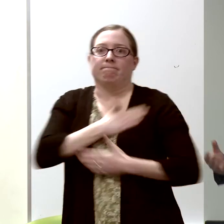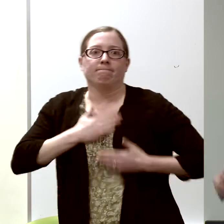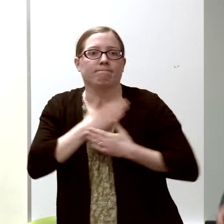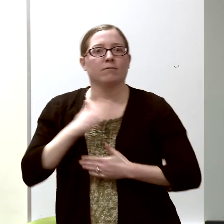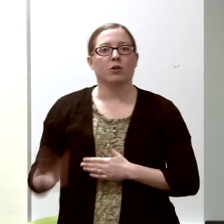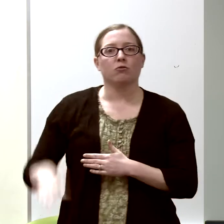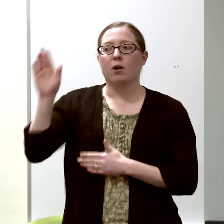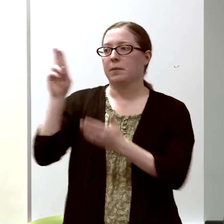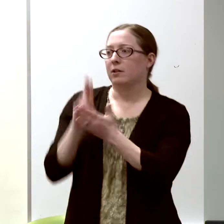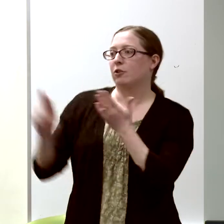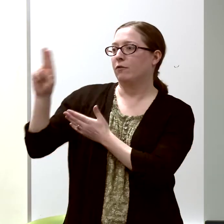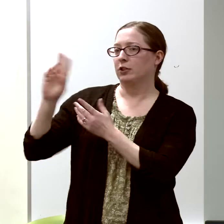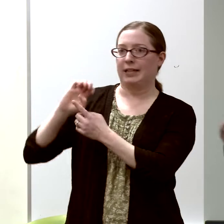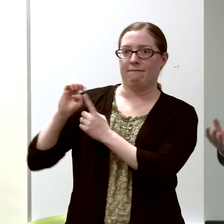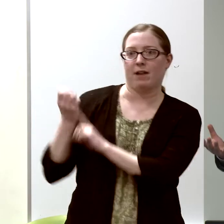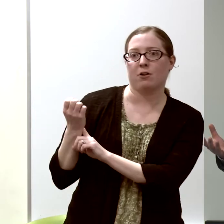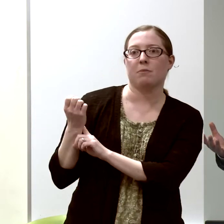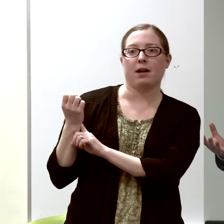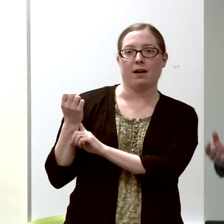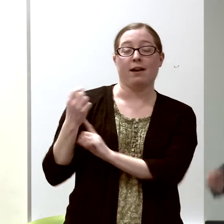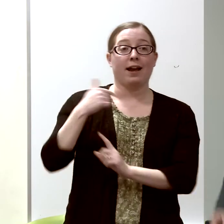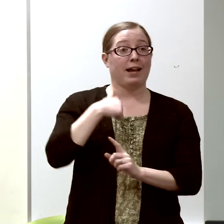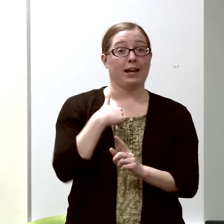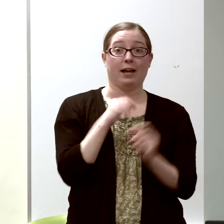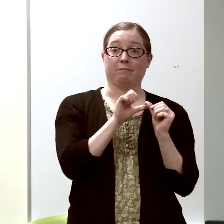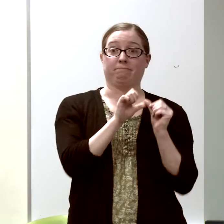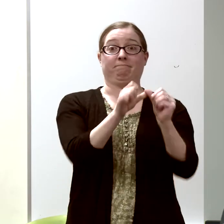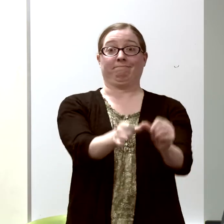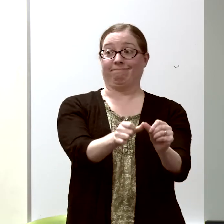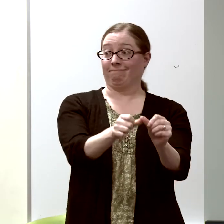and have spent my entire career in universities